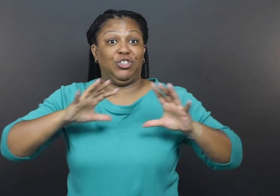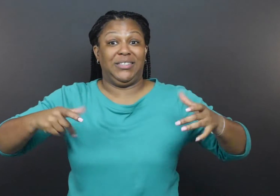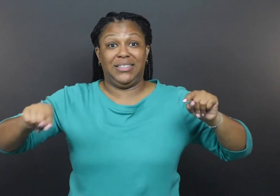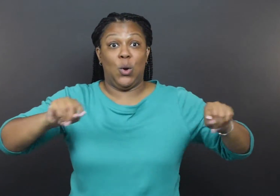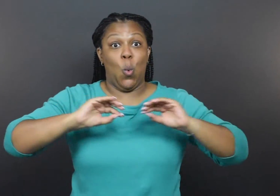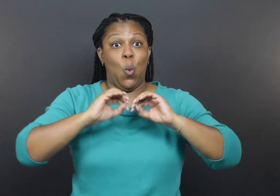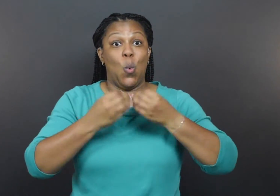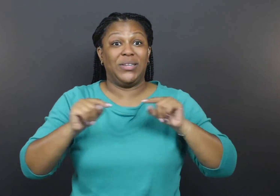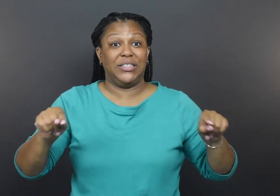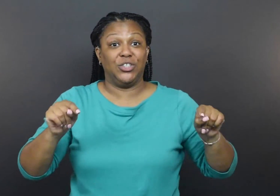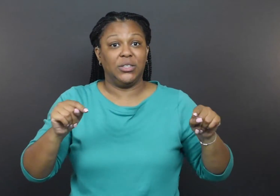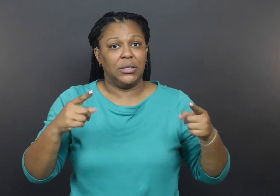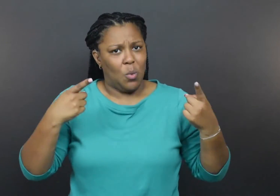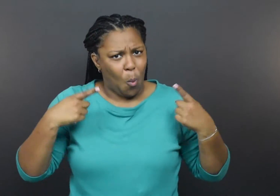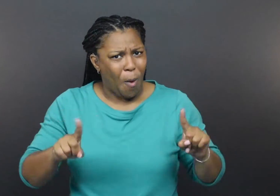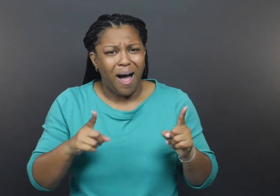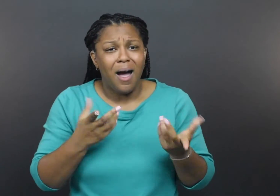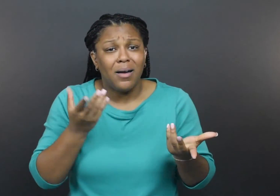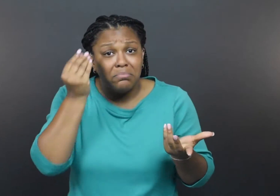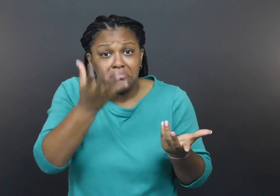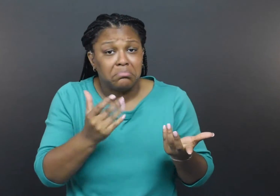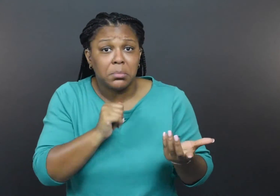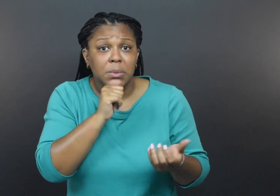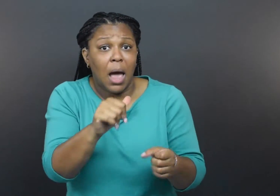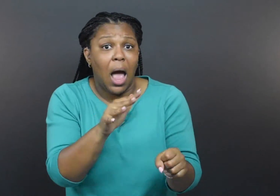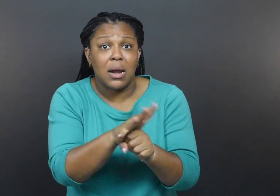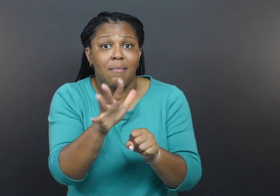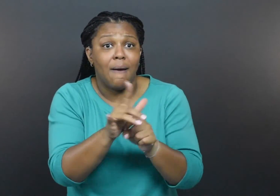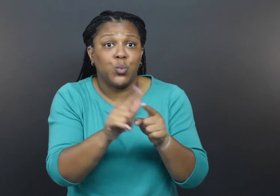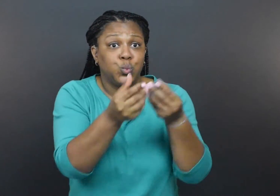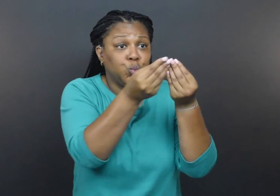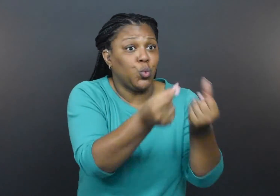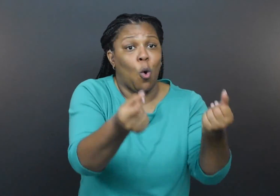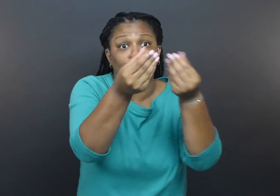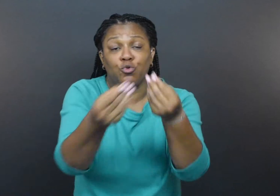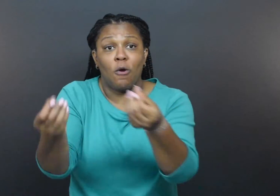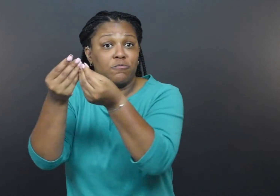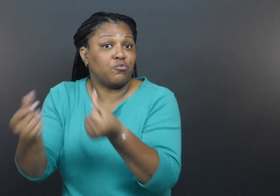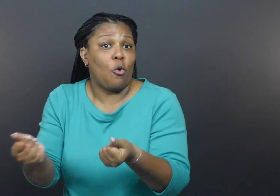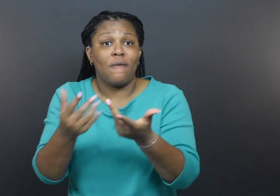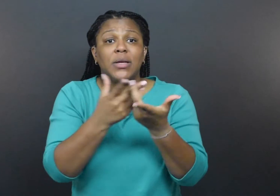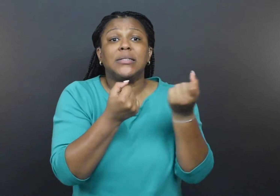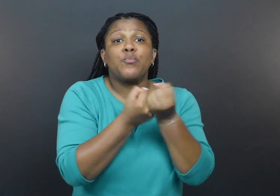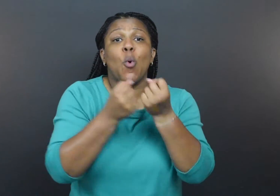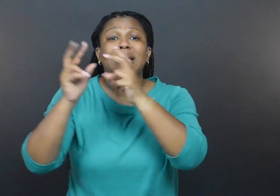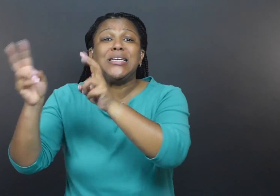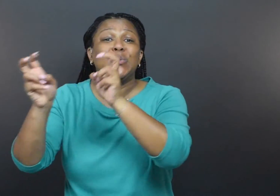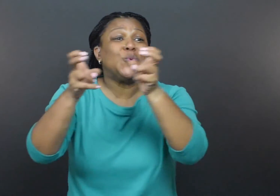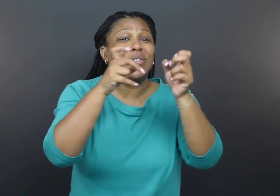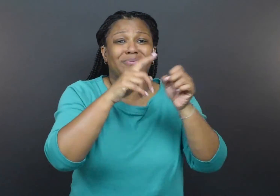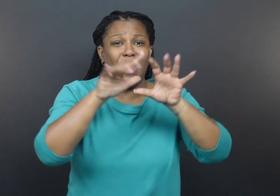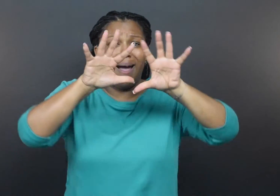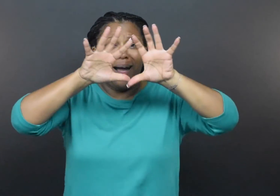is a model on how resources can be shared successfully [with] the disability community.